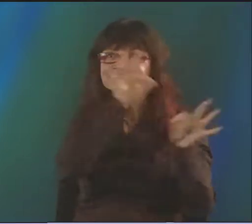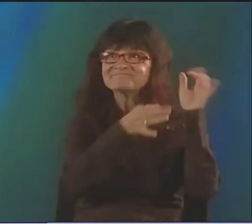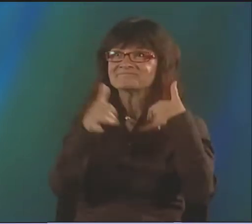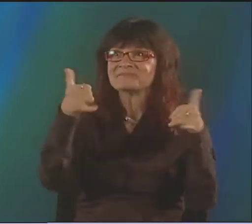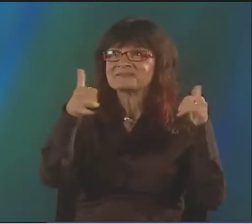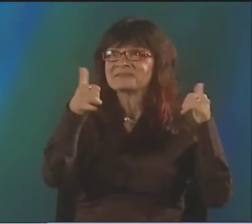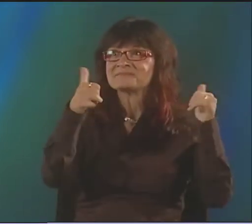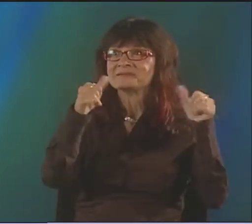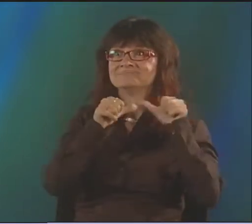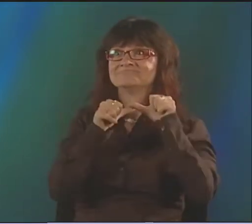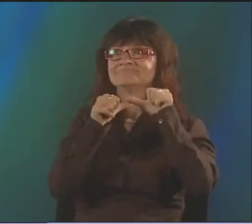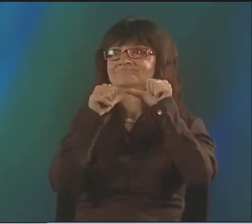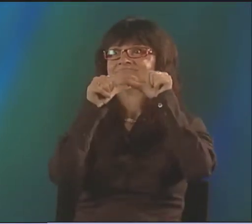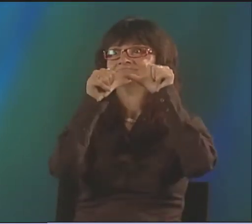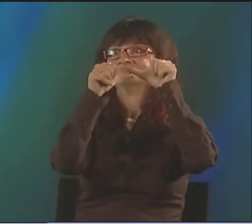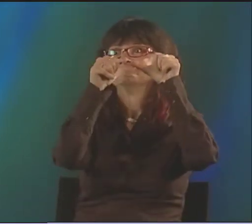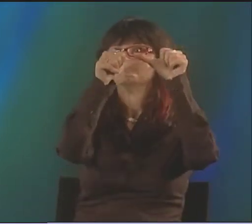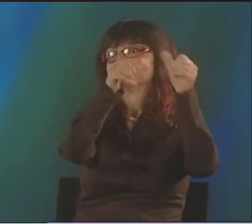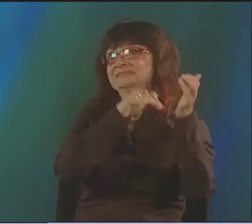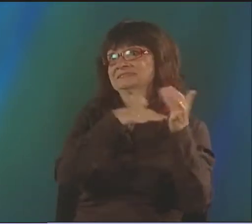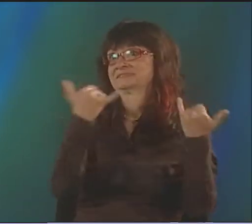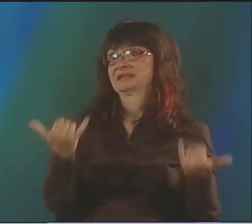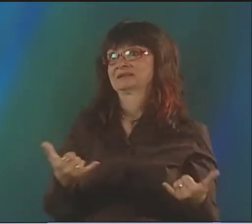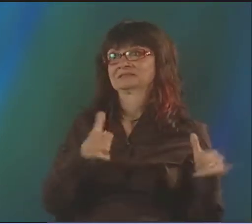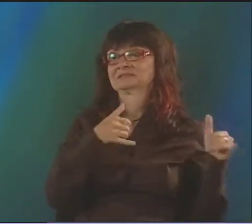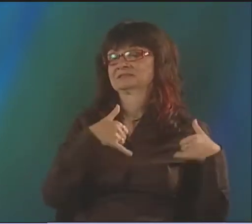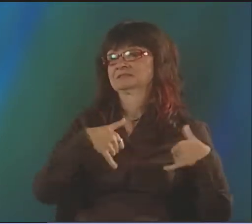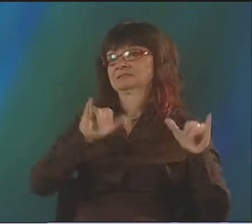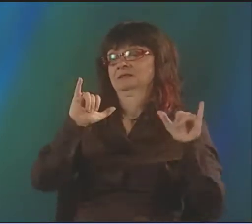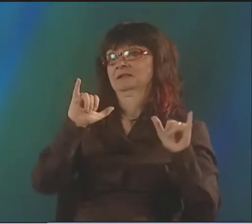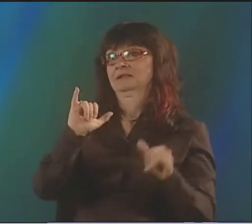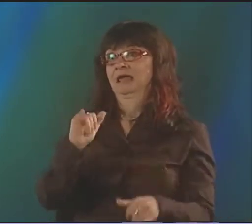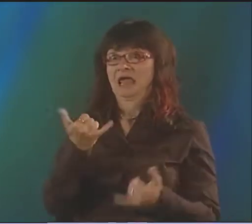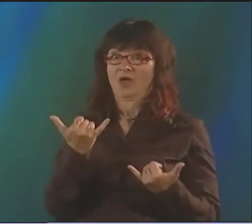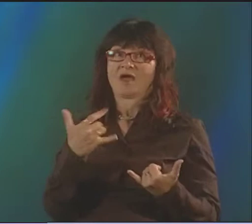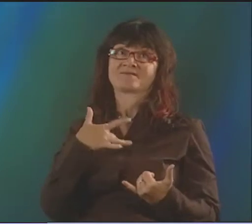AND TO START PLAYING AROUND WITH IT MYSELF. AND I STARTED THEN, AND I'M STILL DOING IT NOW.